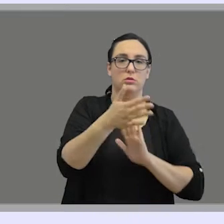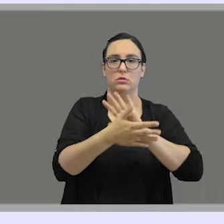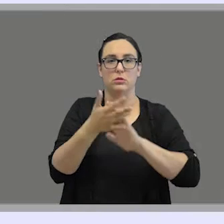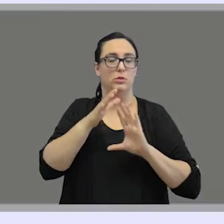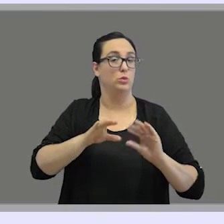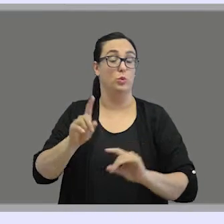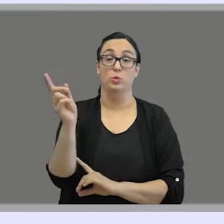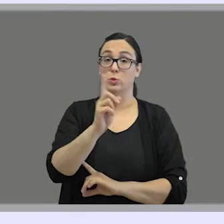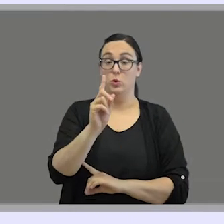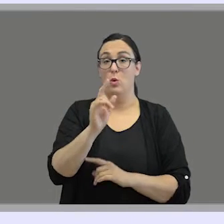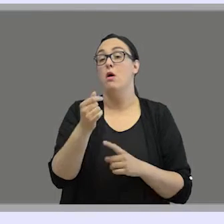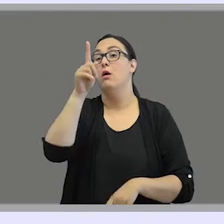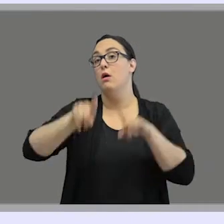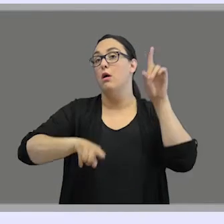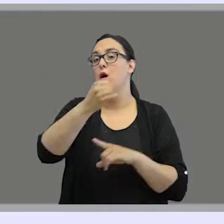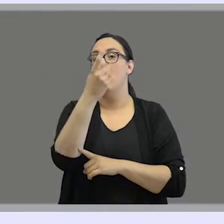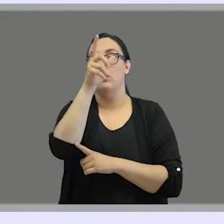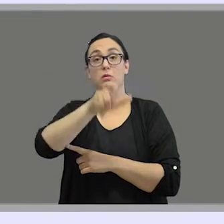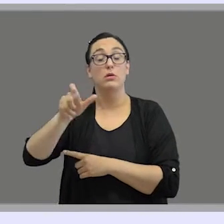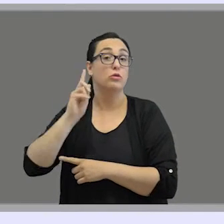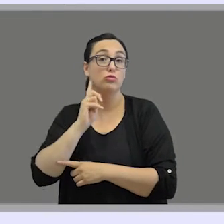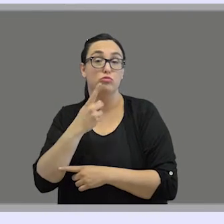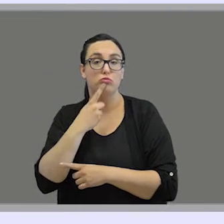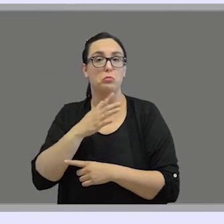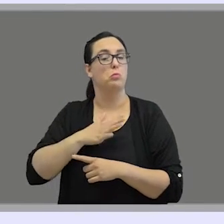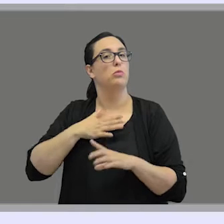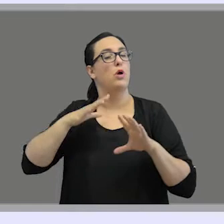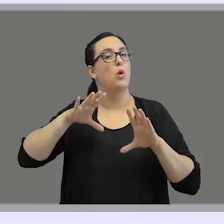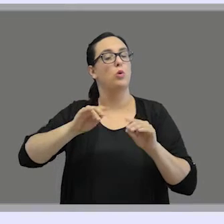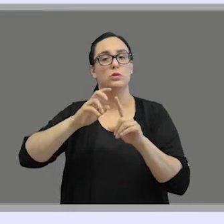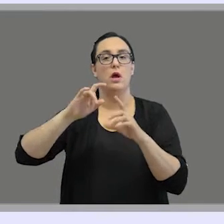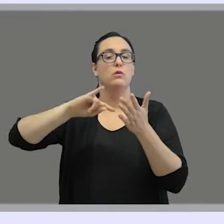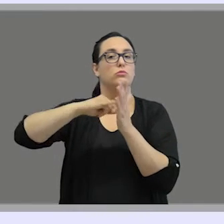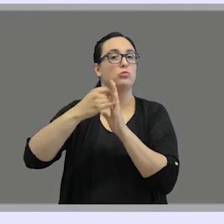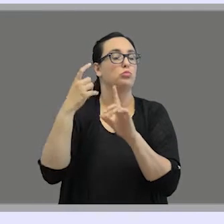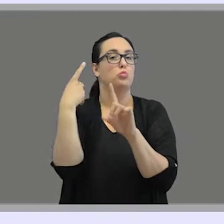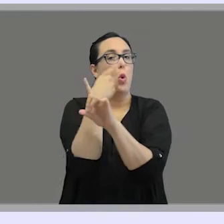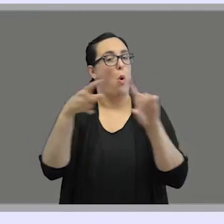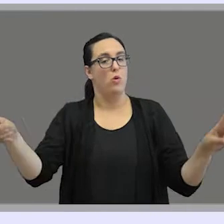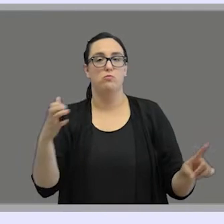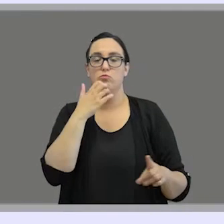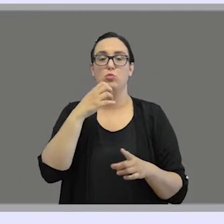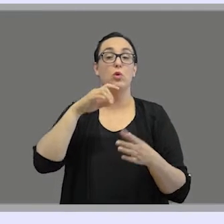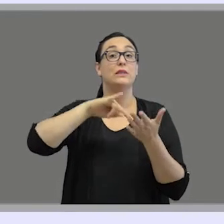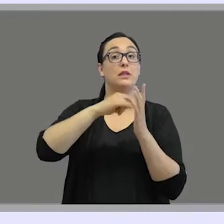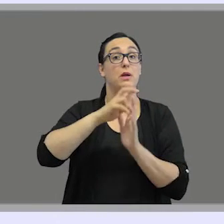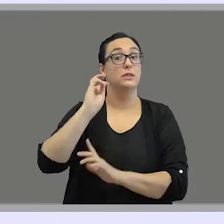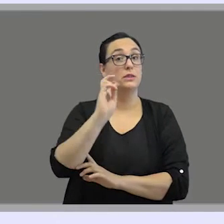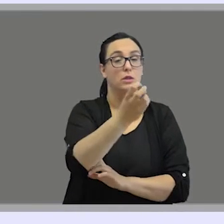Some deaf people use other communicative means such as spoken language or alternative communicative systems